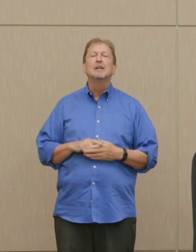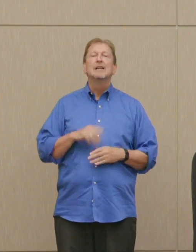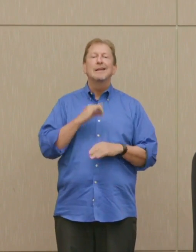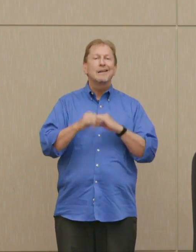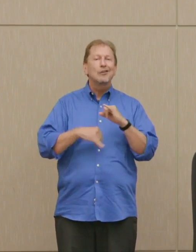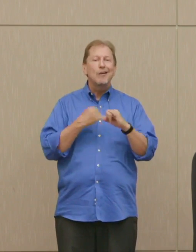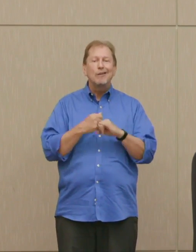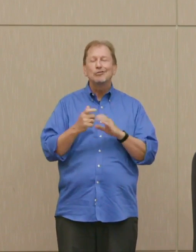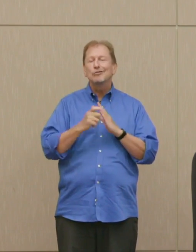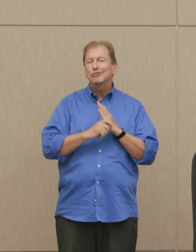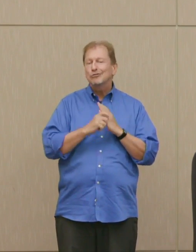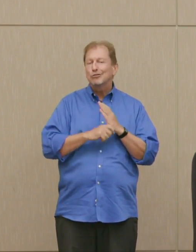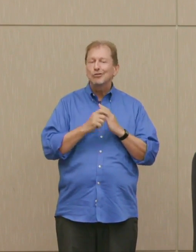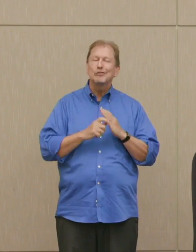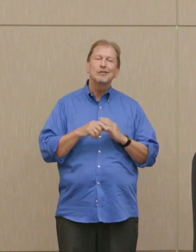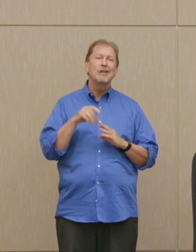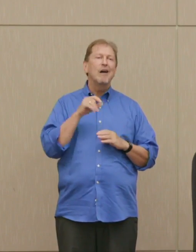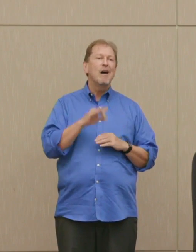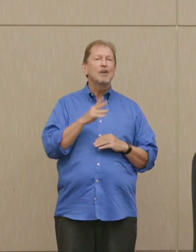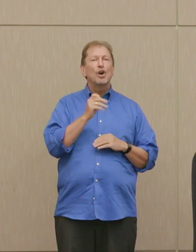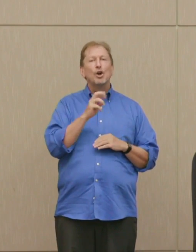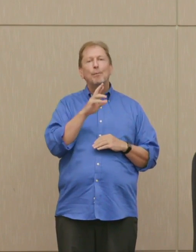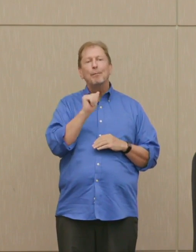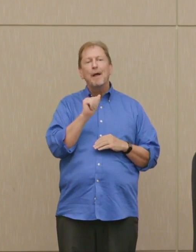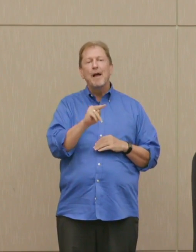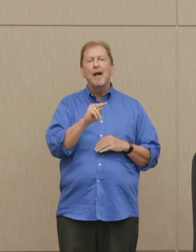International Journal of Urban and Regional Research, and other journals.